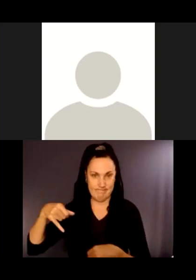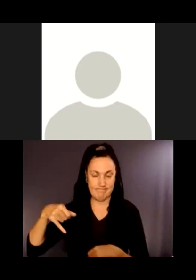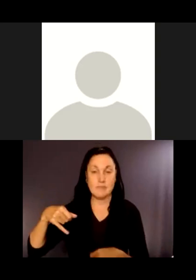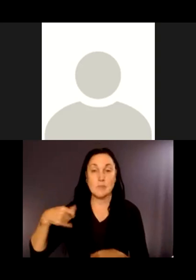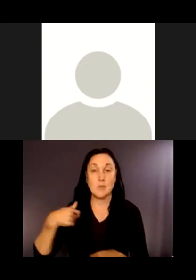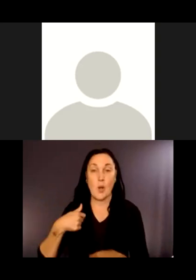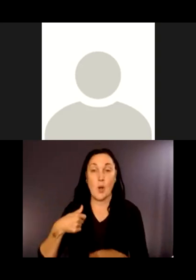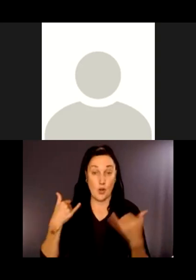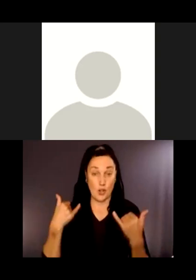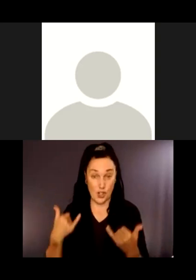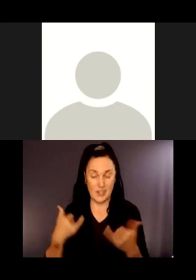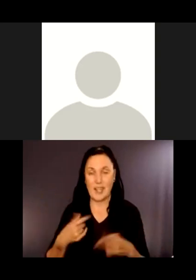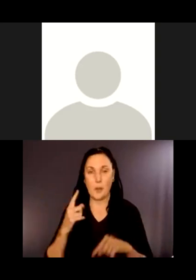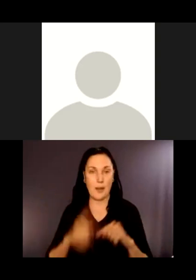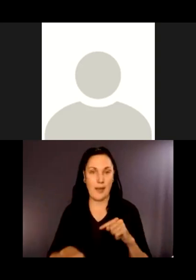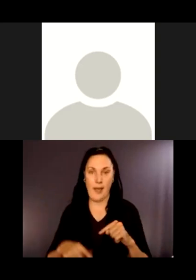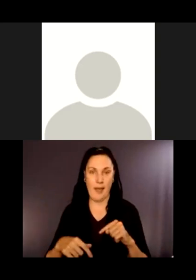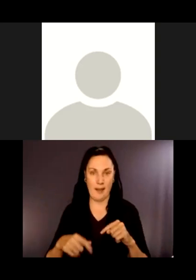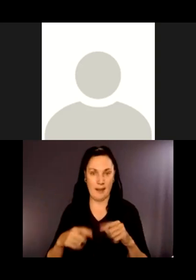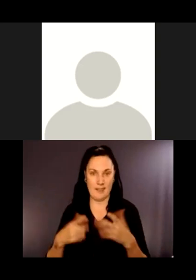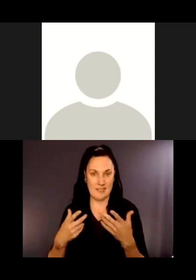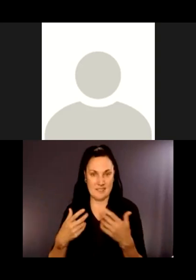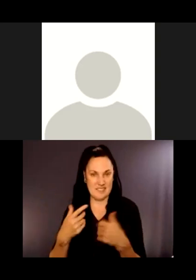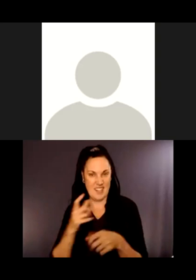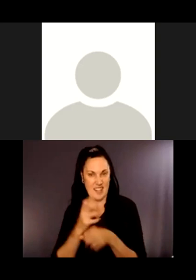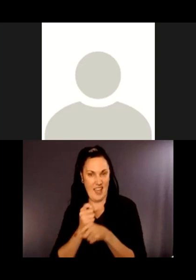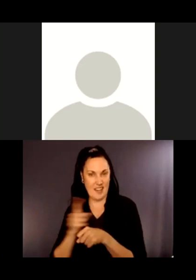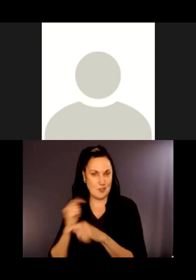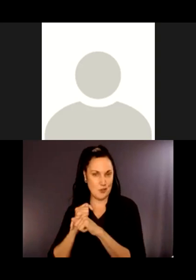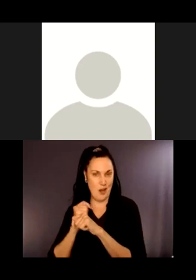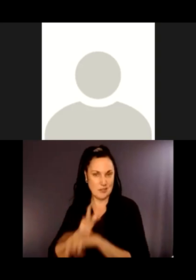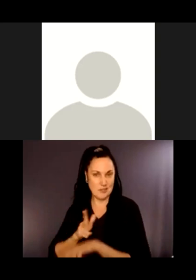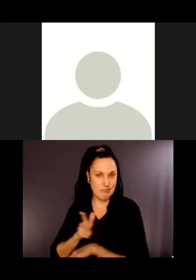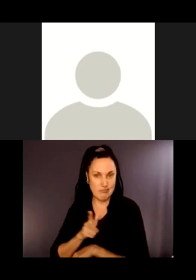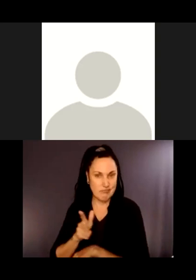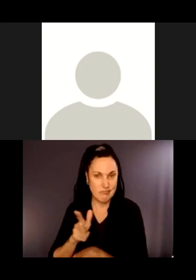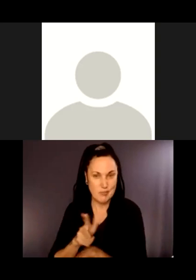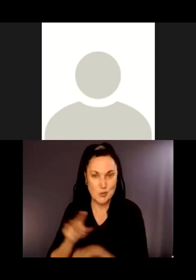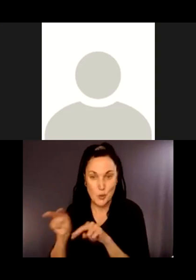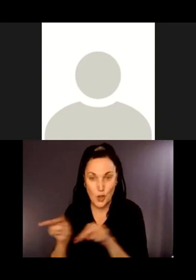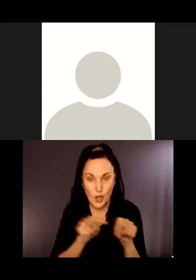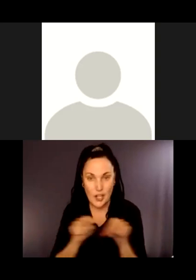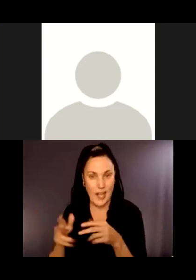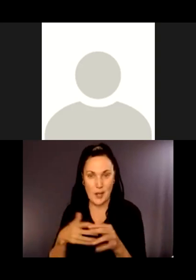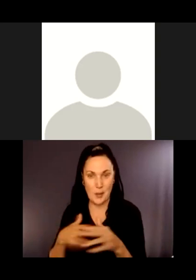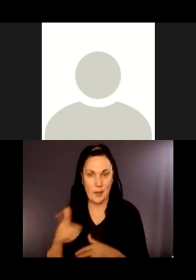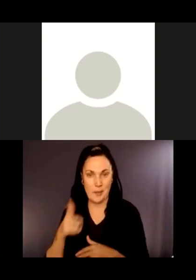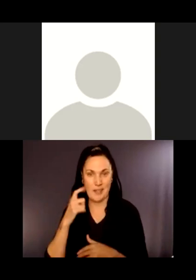currently we can't get vehicles in there to actually inspect those connections. So when we re-establish the connection to the City of